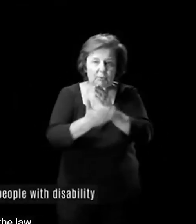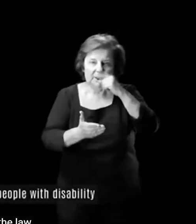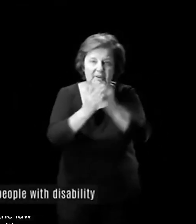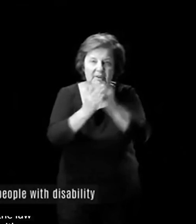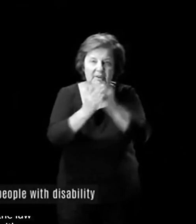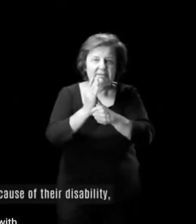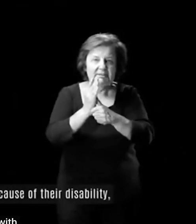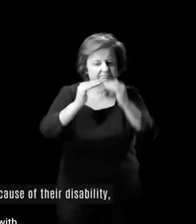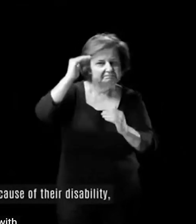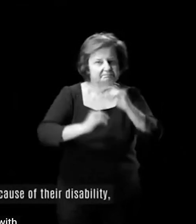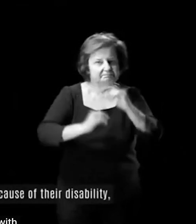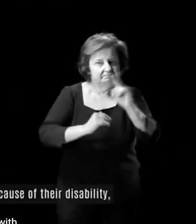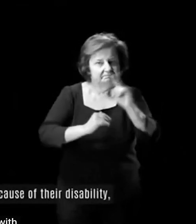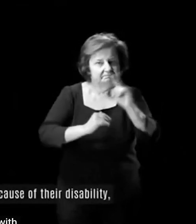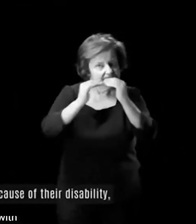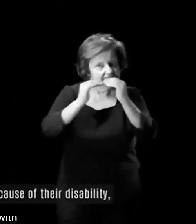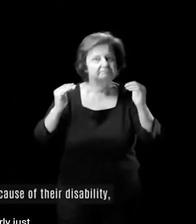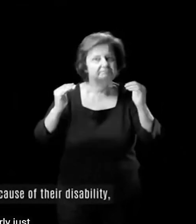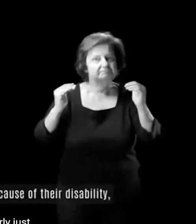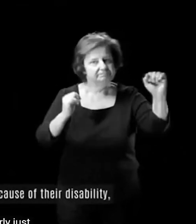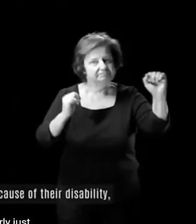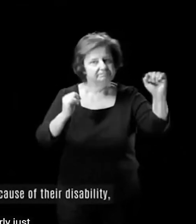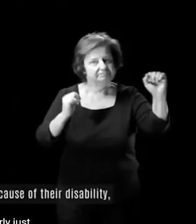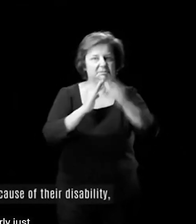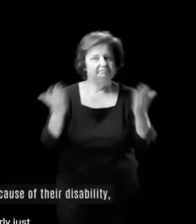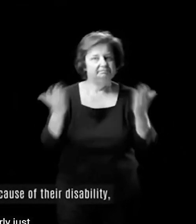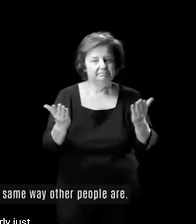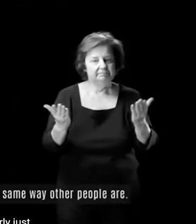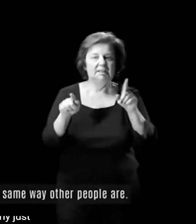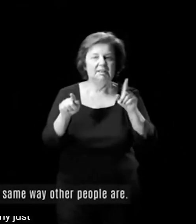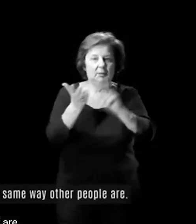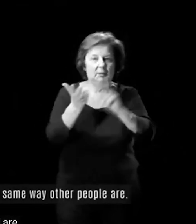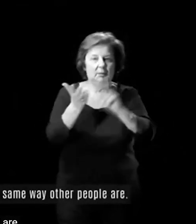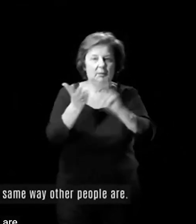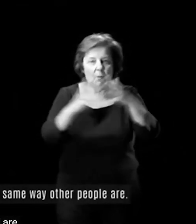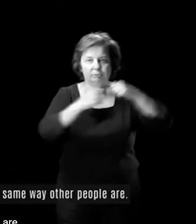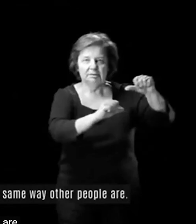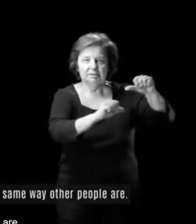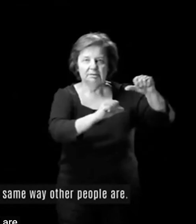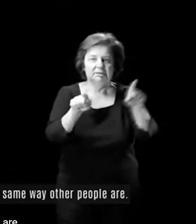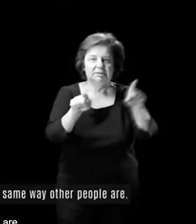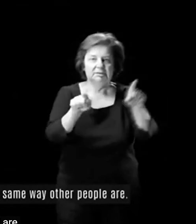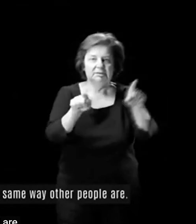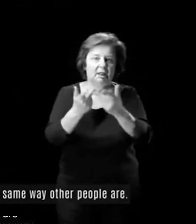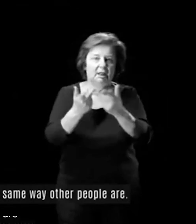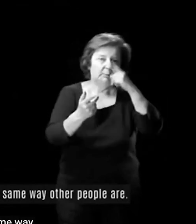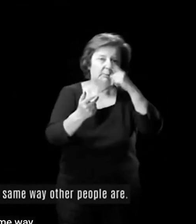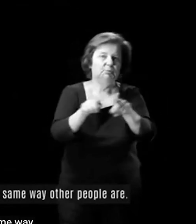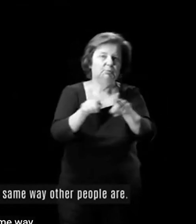disability are not treated unfairly just because of their disability and are protected by the law in the same way